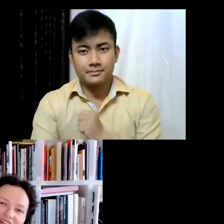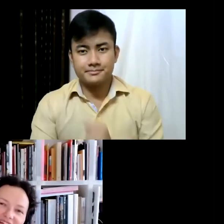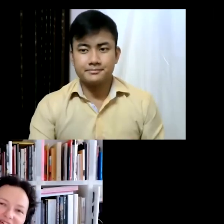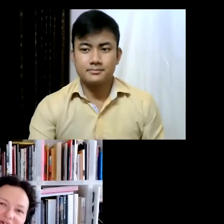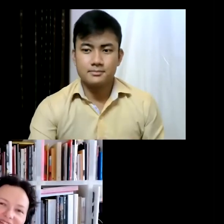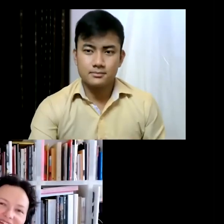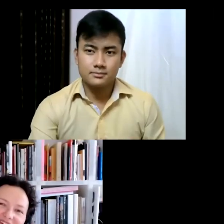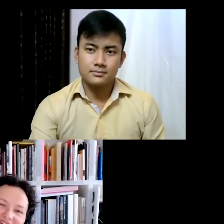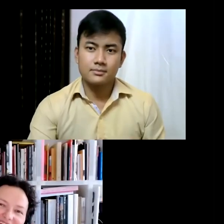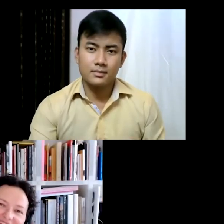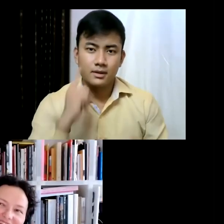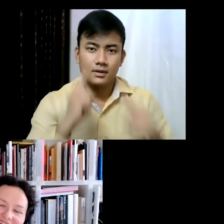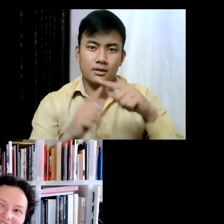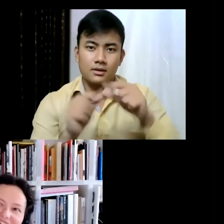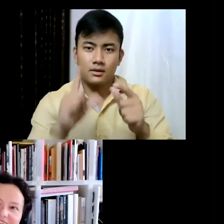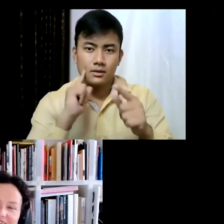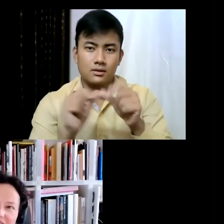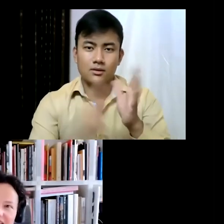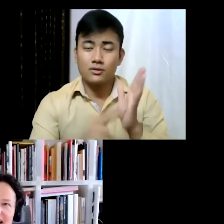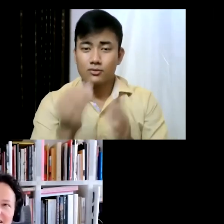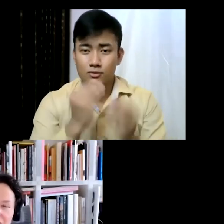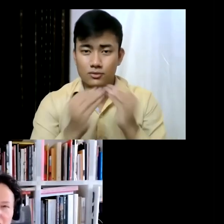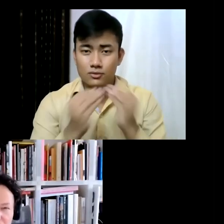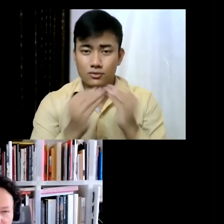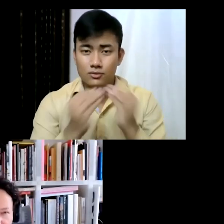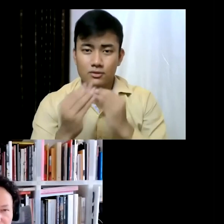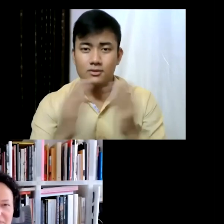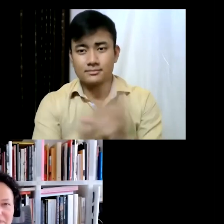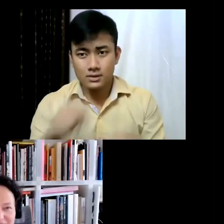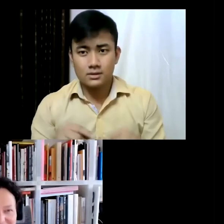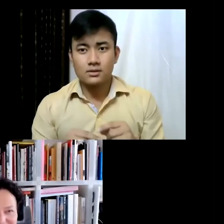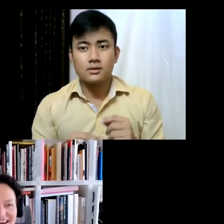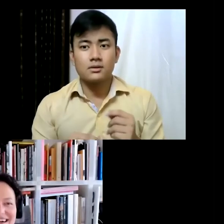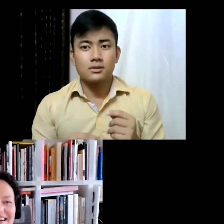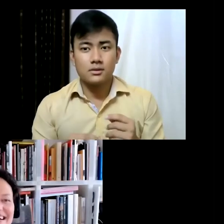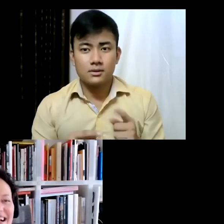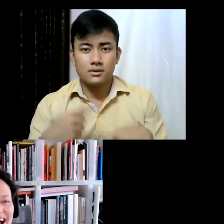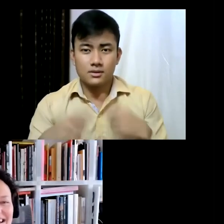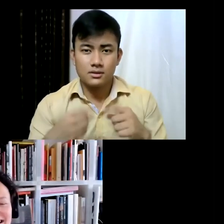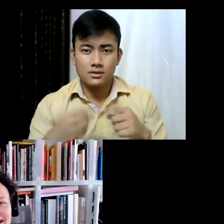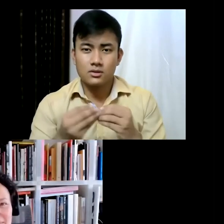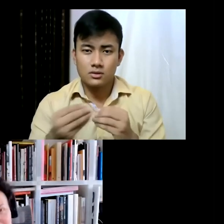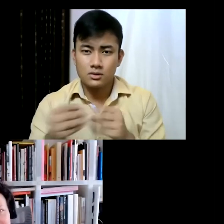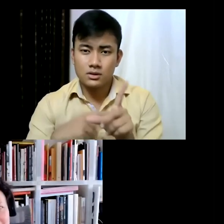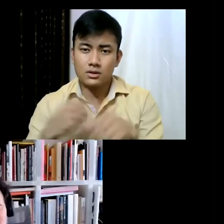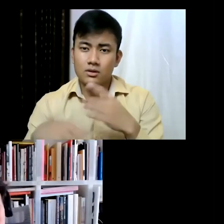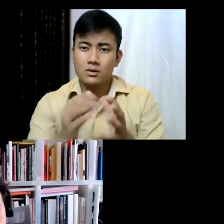Italian cuisine... you know it's here everything gets richer and bigger and sometimes less is more.